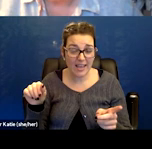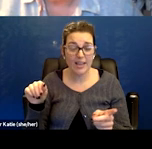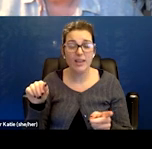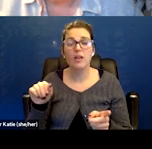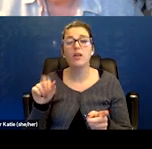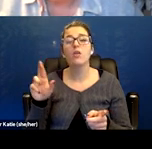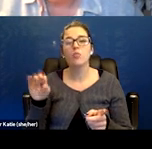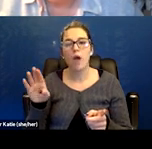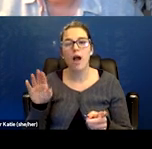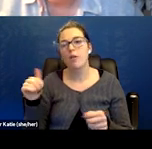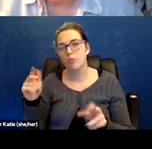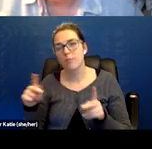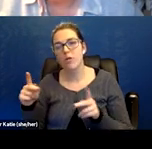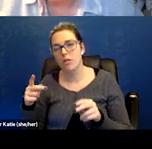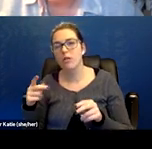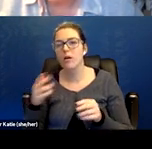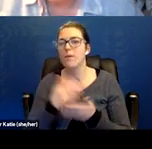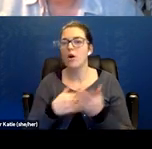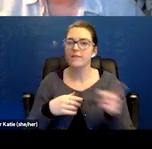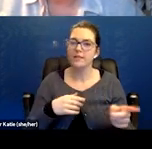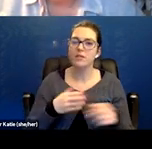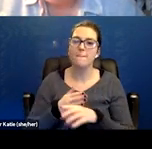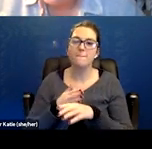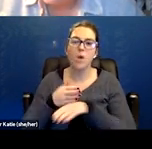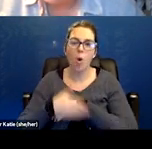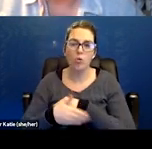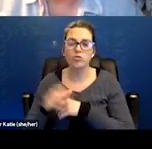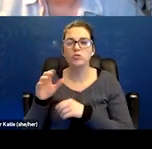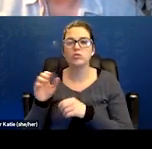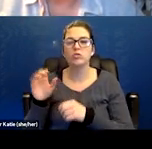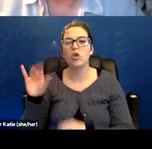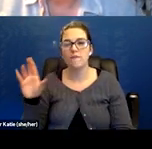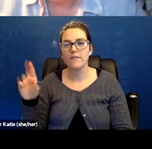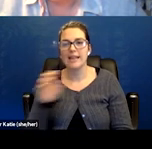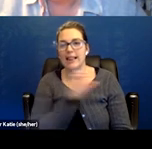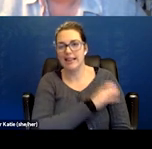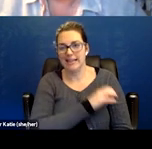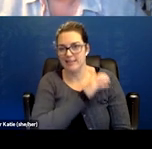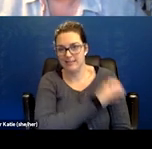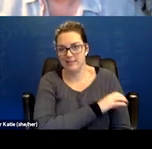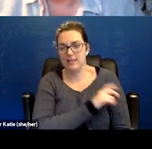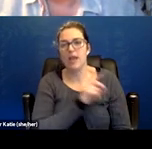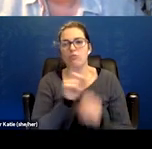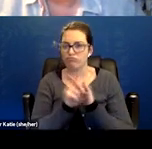are part of these post-COVID clinics that are researching and studying COVID